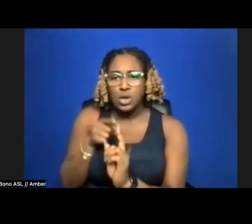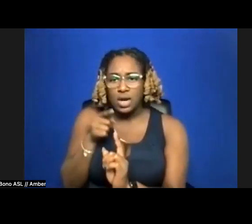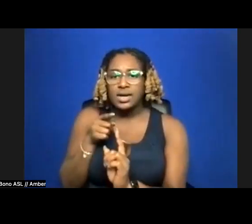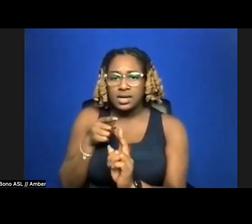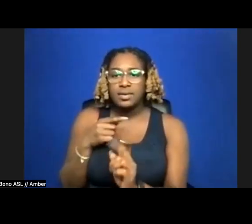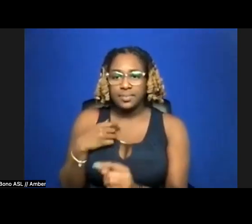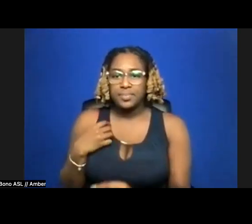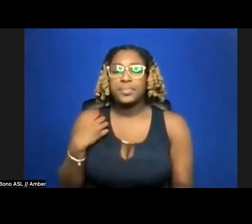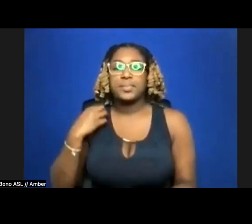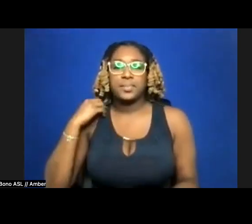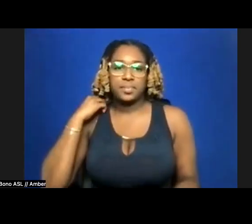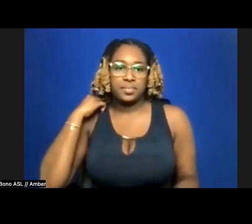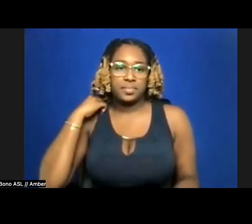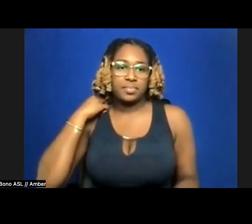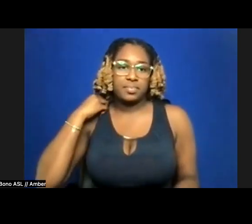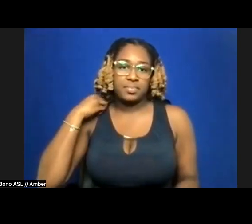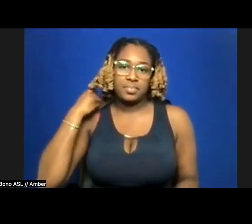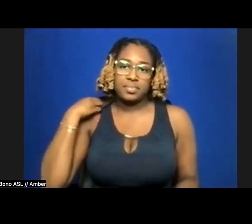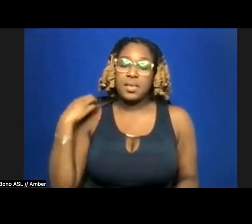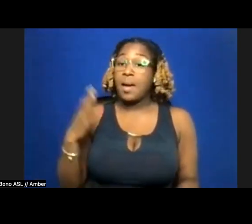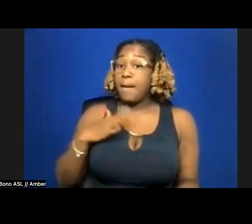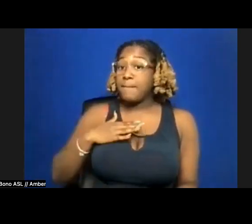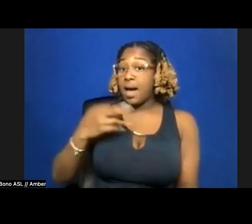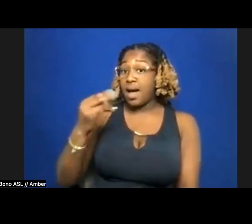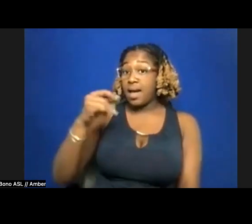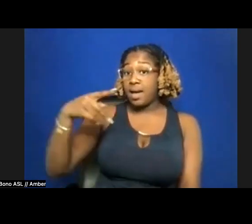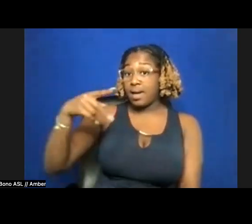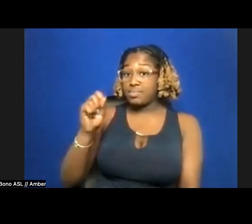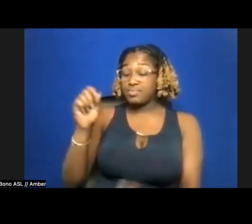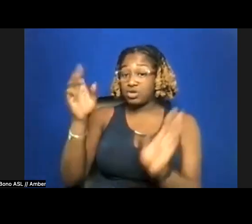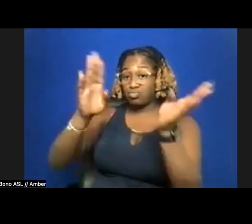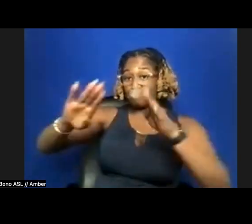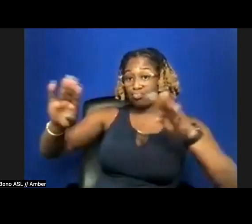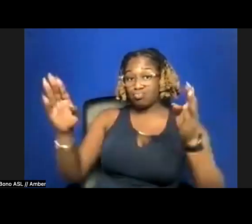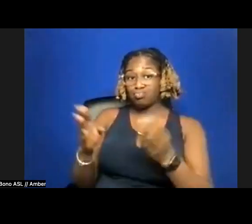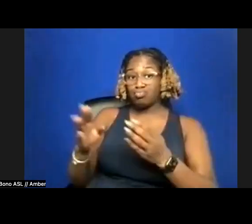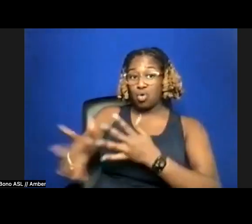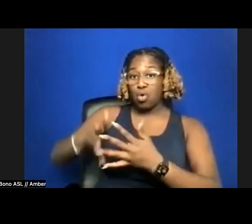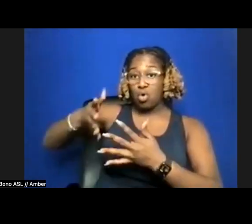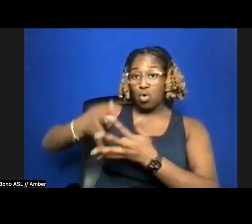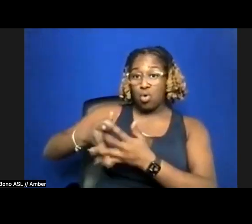my hips root like wild hogs against my dress i buckle